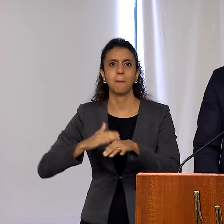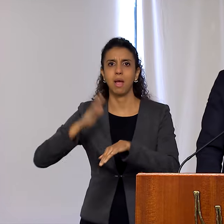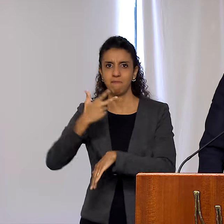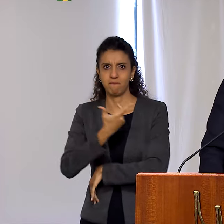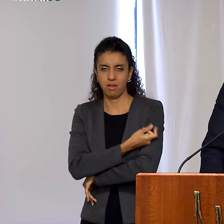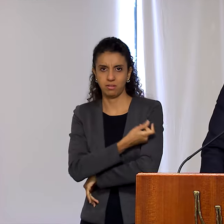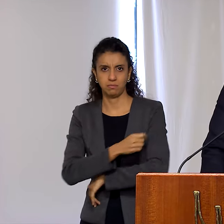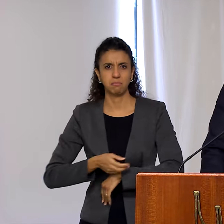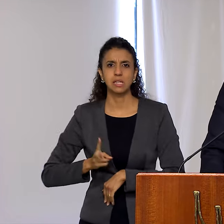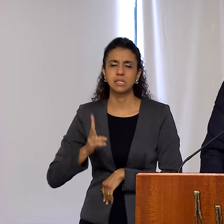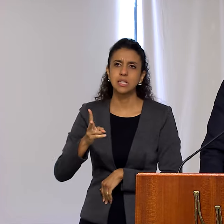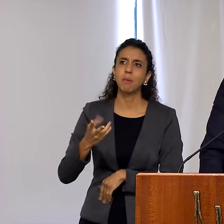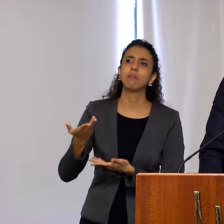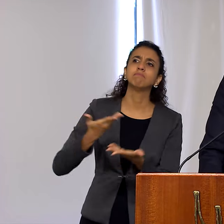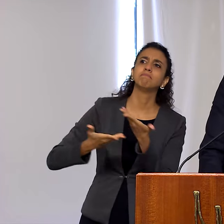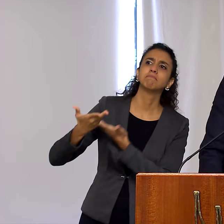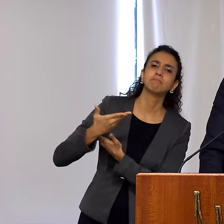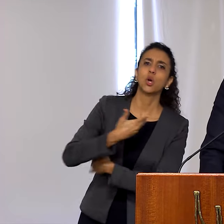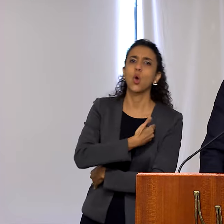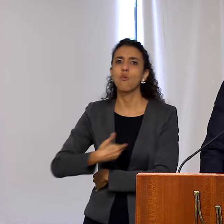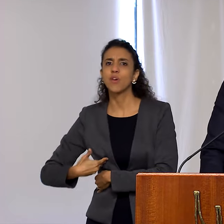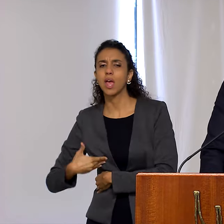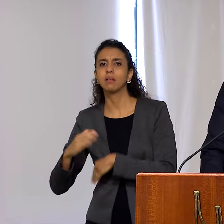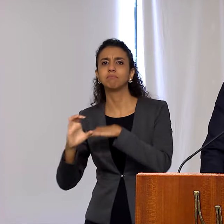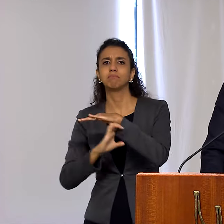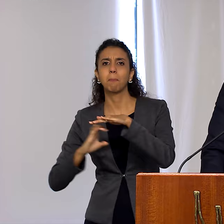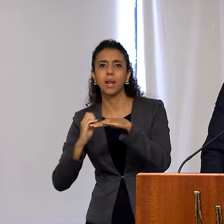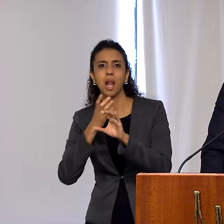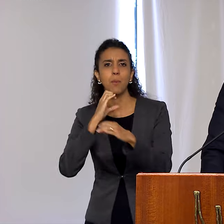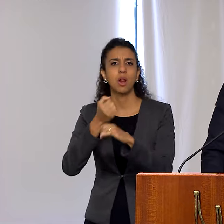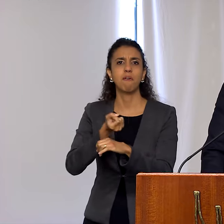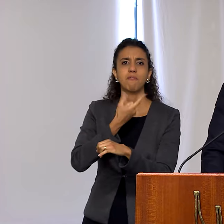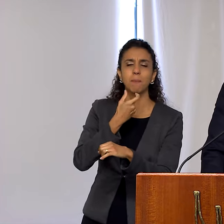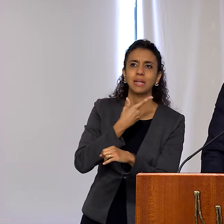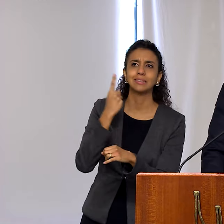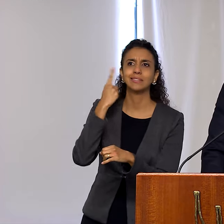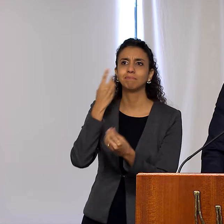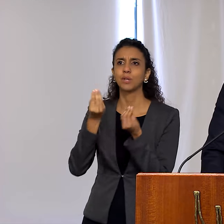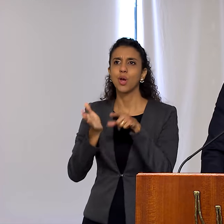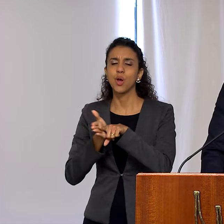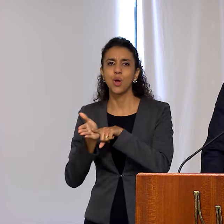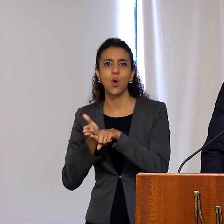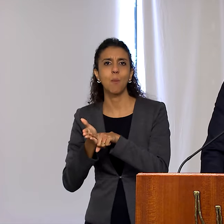The consultations with governments and pharmaceutical companies will be increasing, in the search for the necessary medicines for the treatment of patients in a more serious condition.